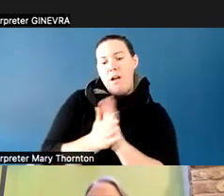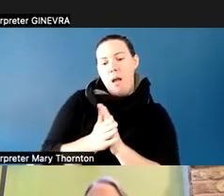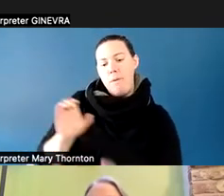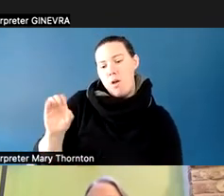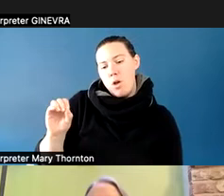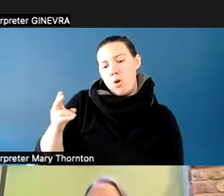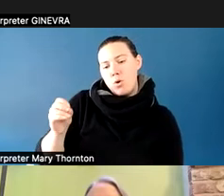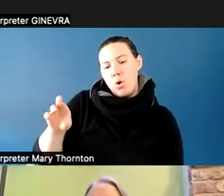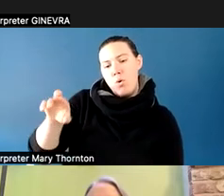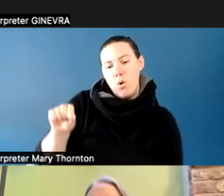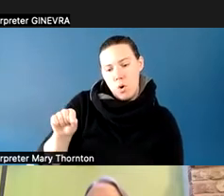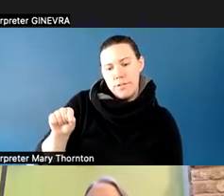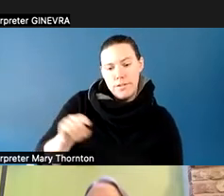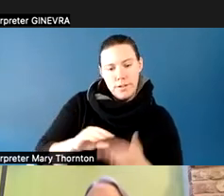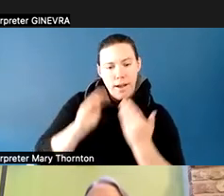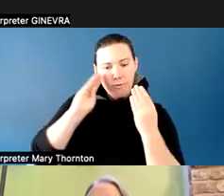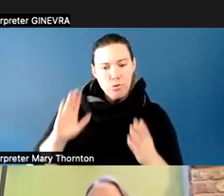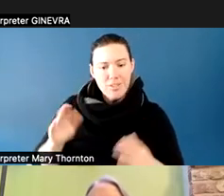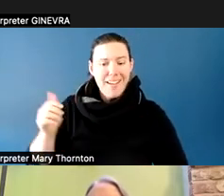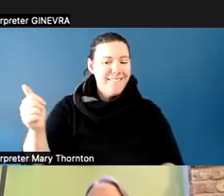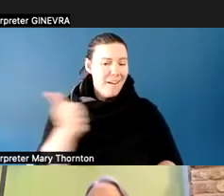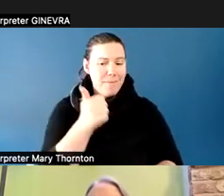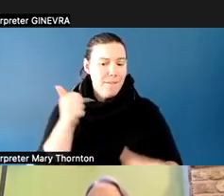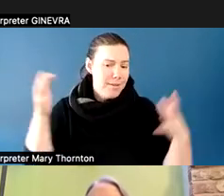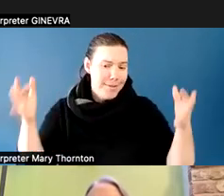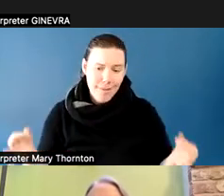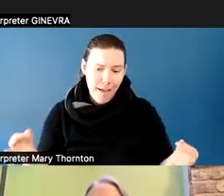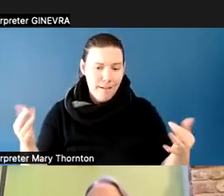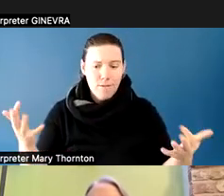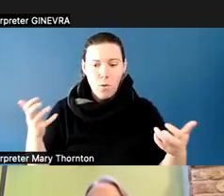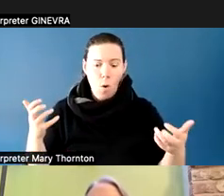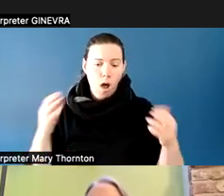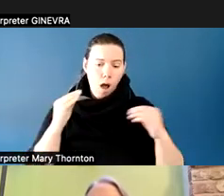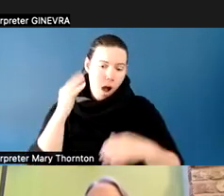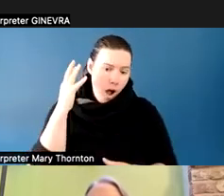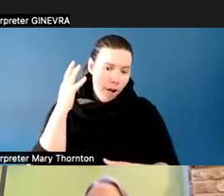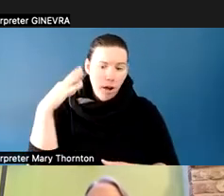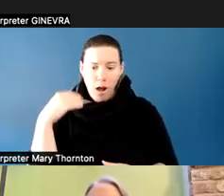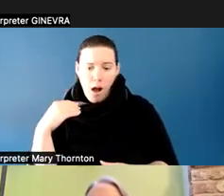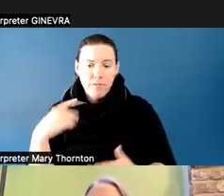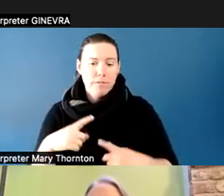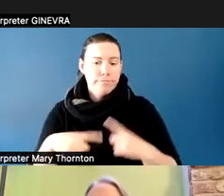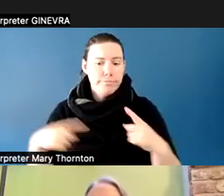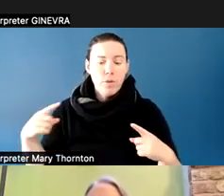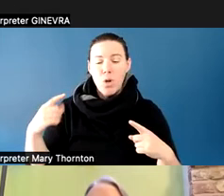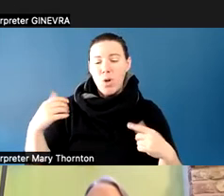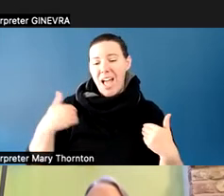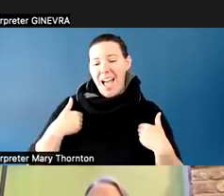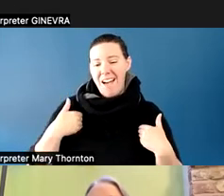off it's completely up to them. And we usually, because there are between 10 and 20 students, we don't have a lot of time for introductions.